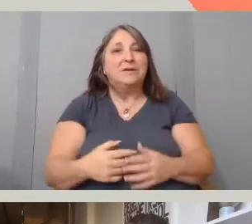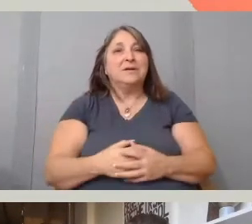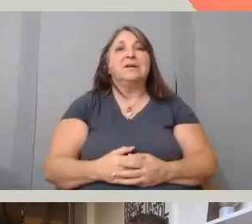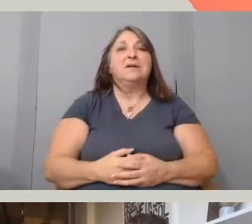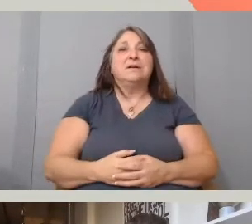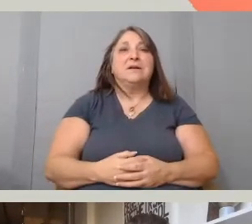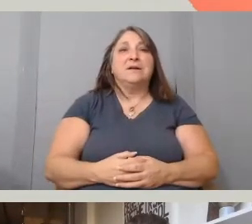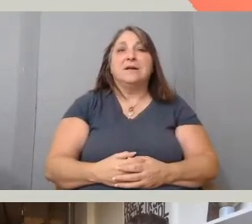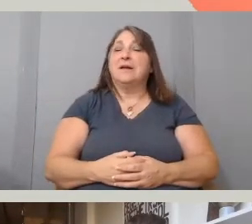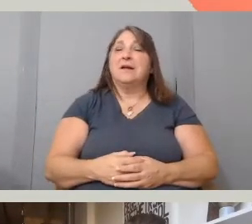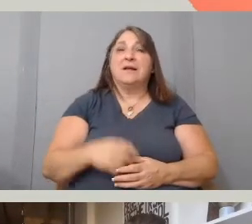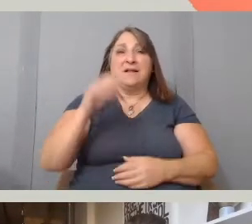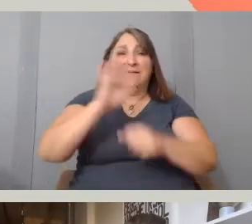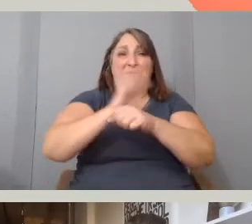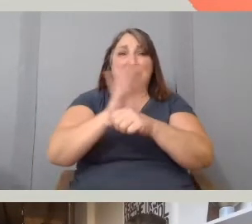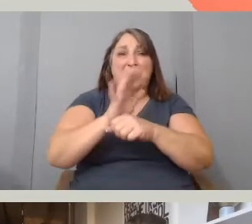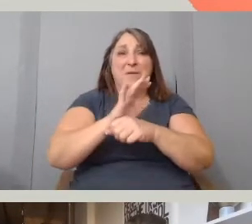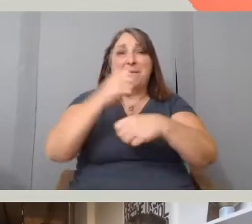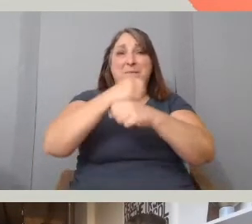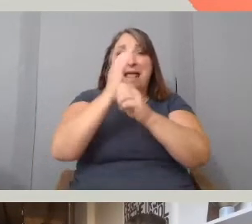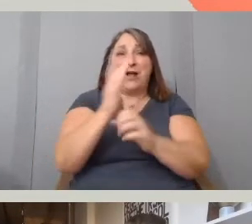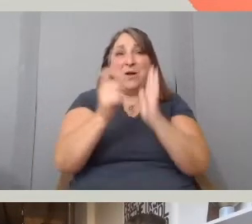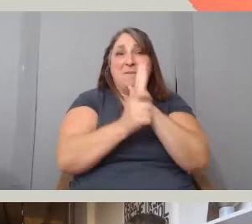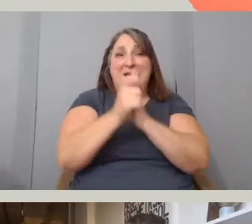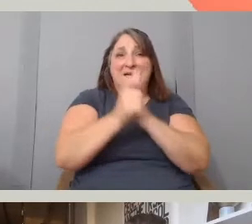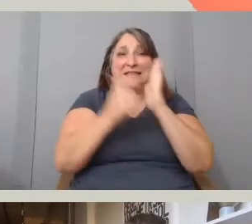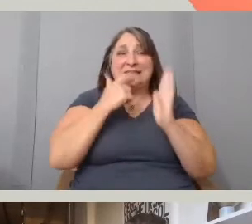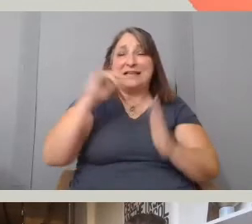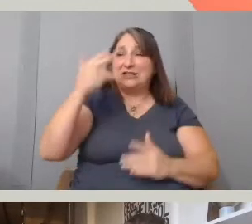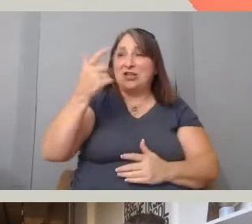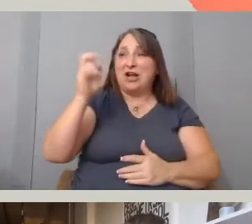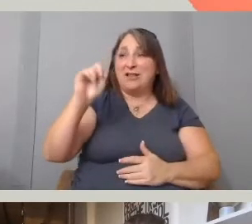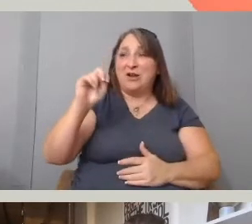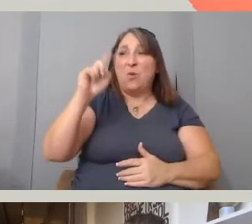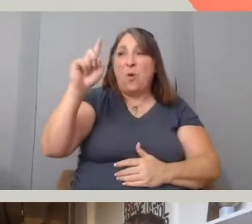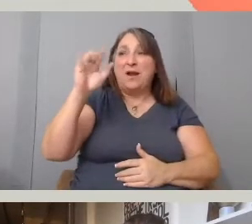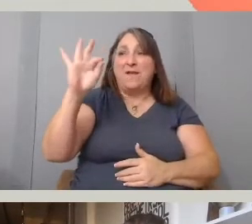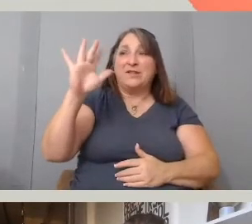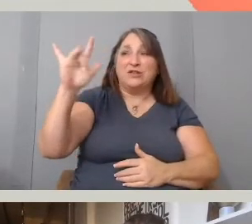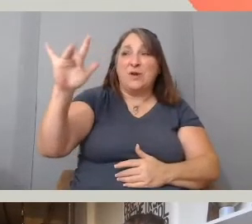to be one of the 25 new faces of film and were awarded